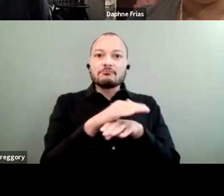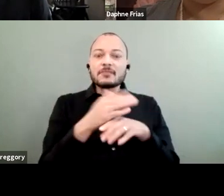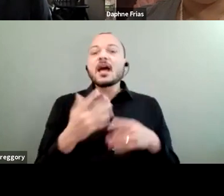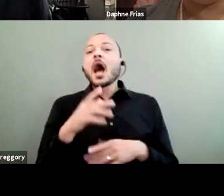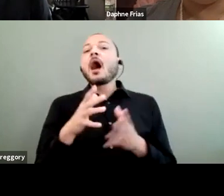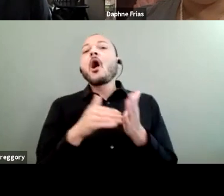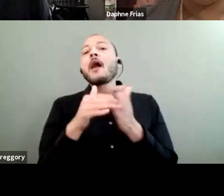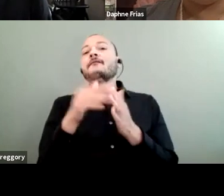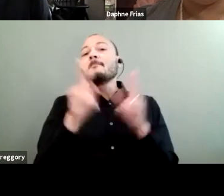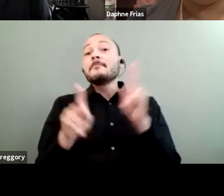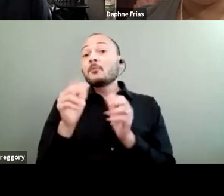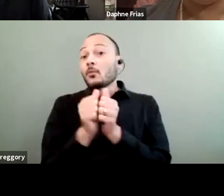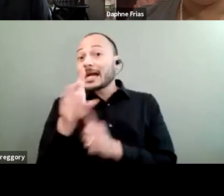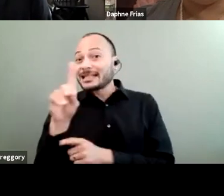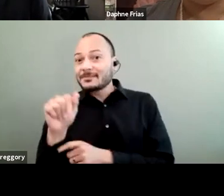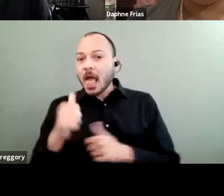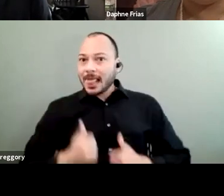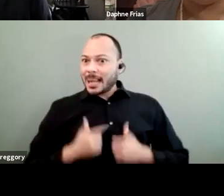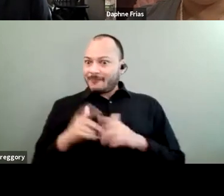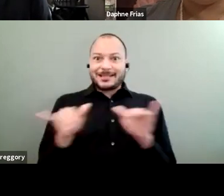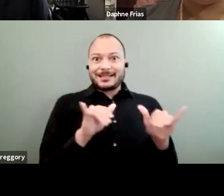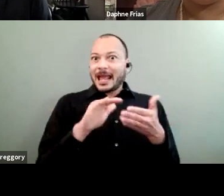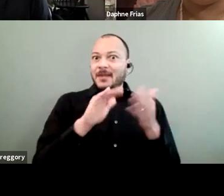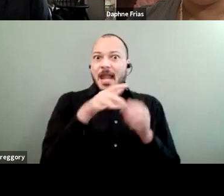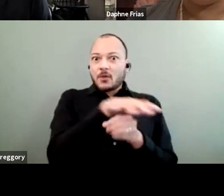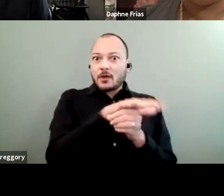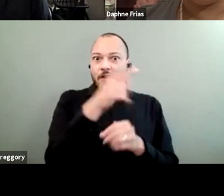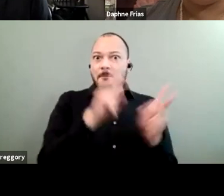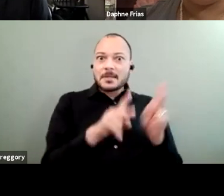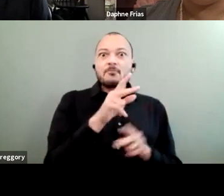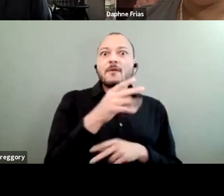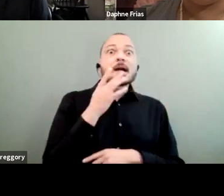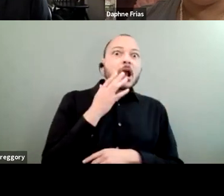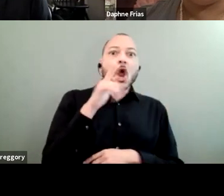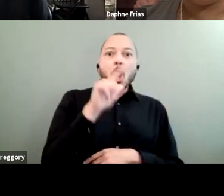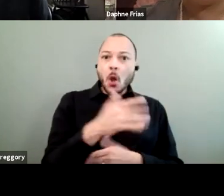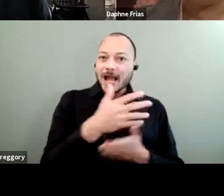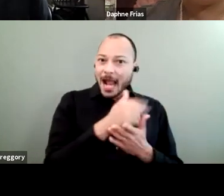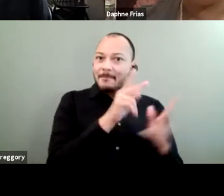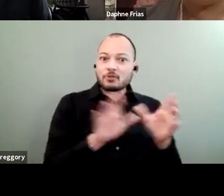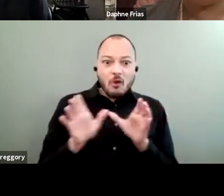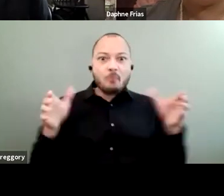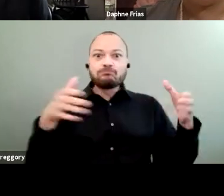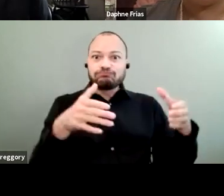in the same neighborhoods as people of color, as low-income people. And so, they're all experiencing